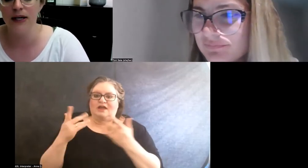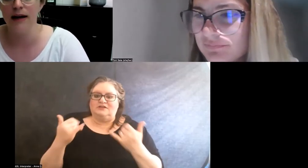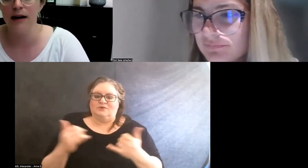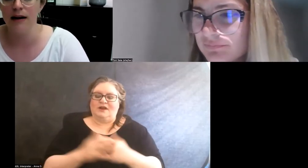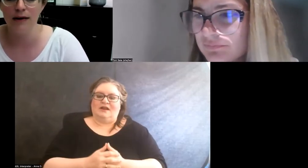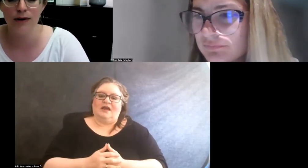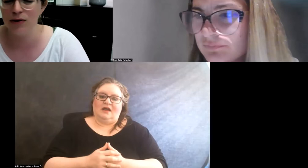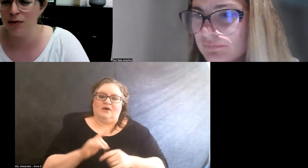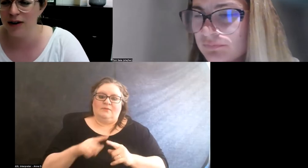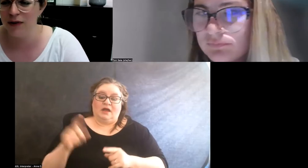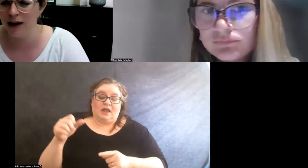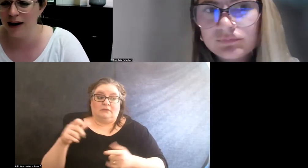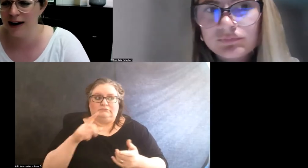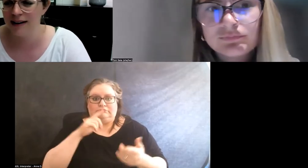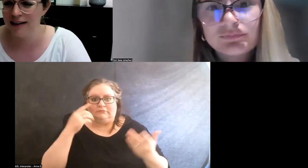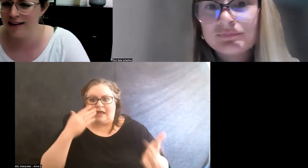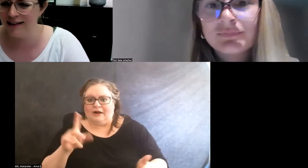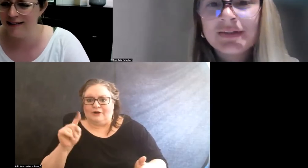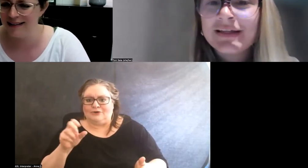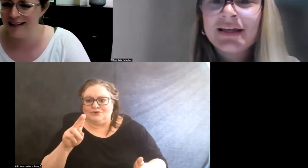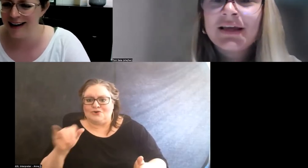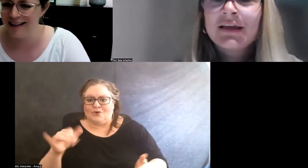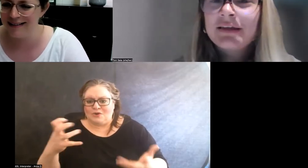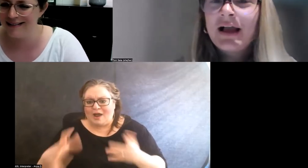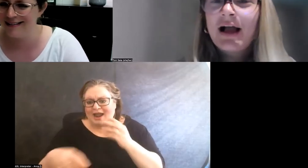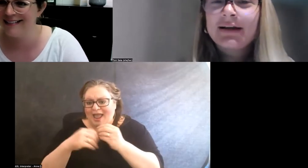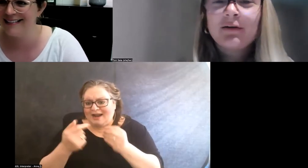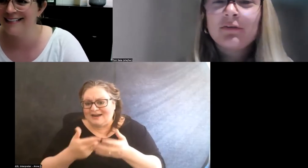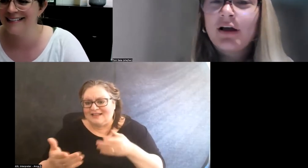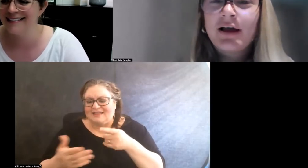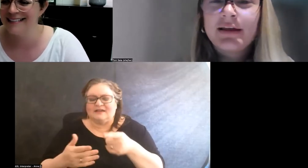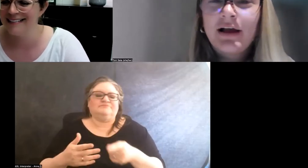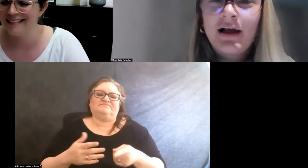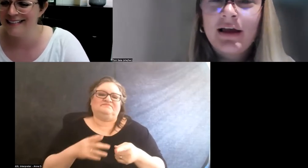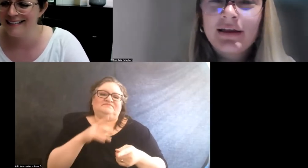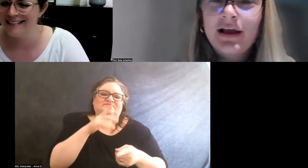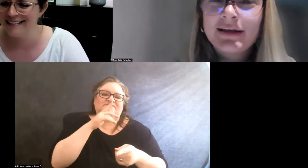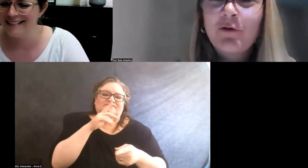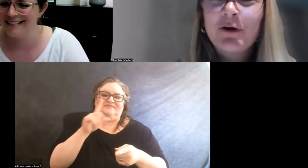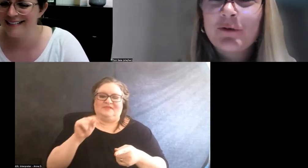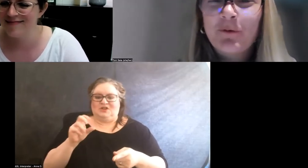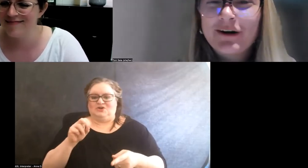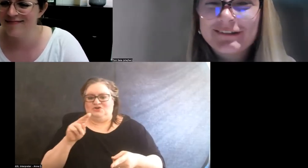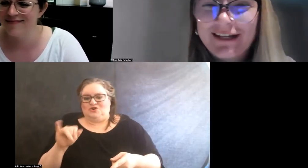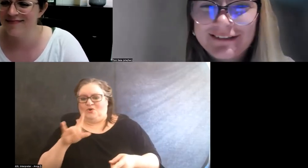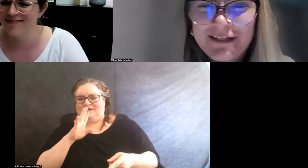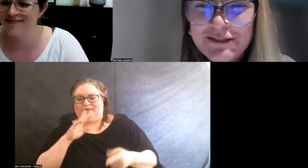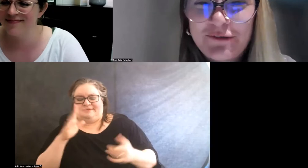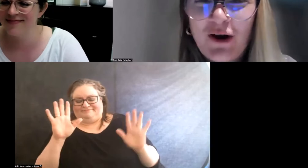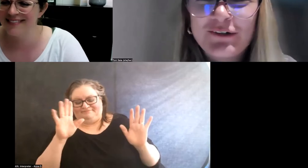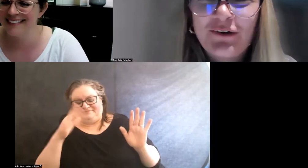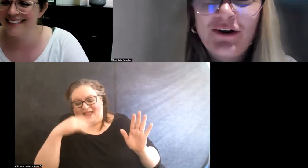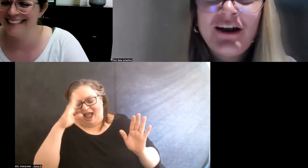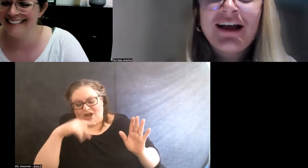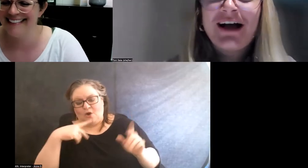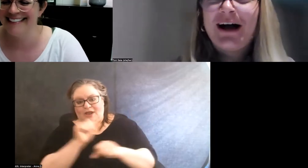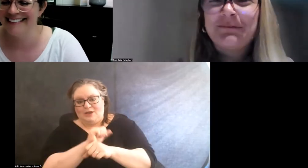But yeah, I don't know Tony if you wanna add anything to that. Yeah. I know what worked as an instructor